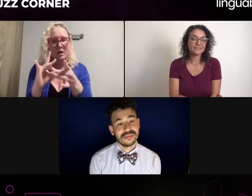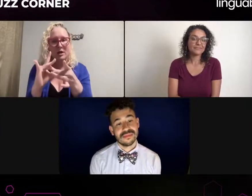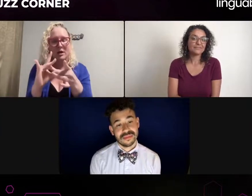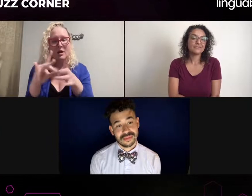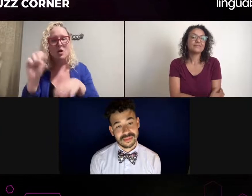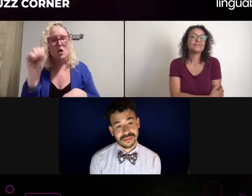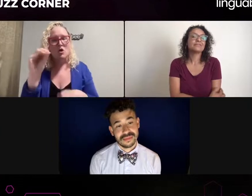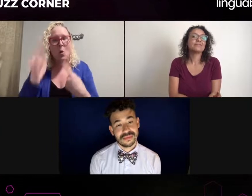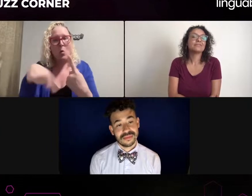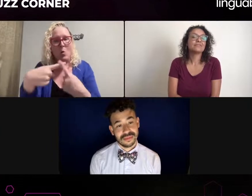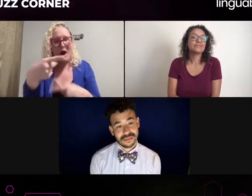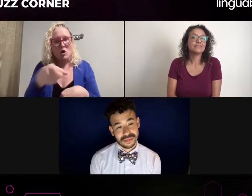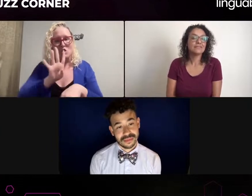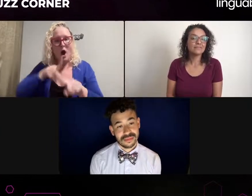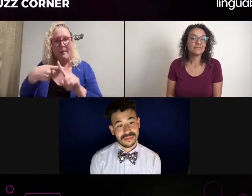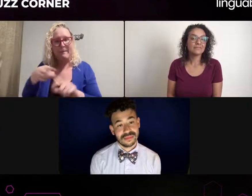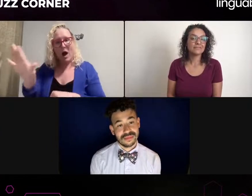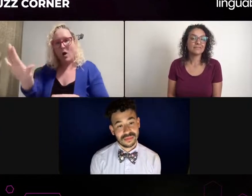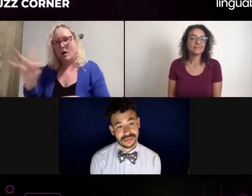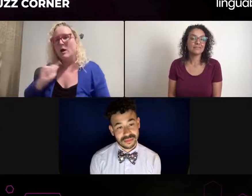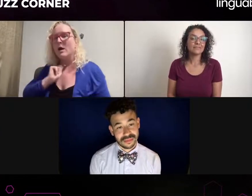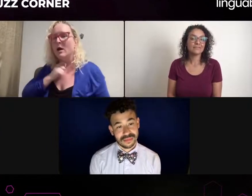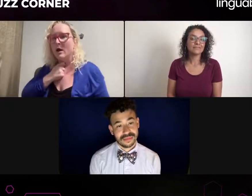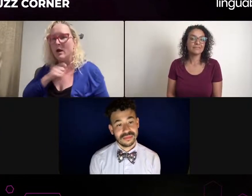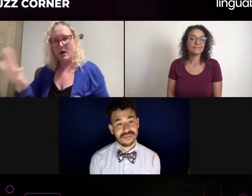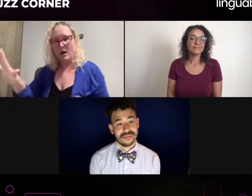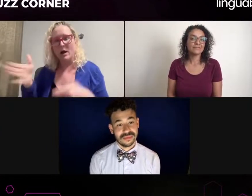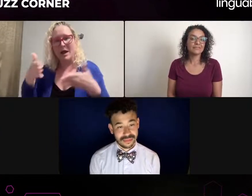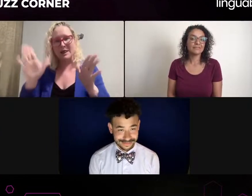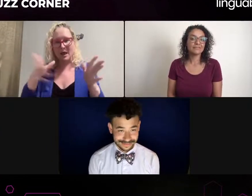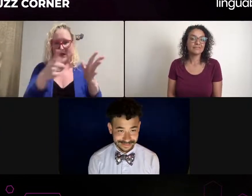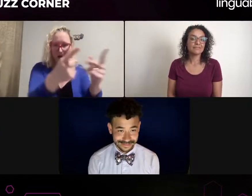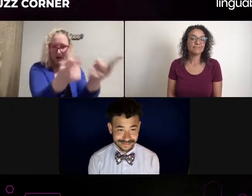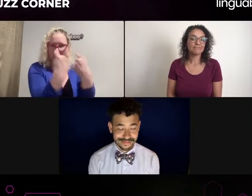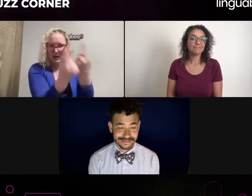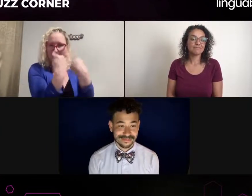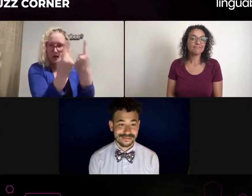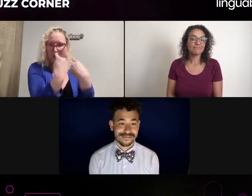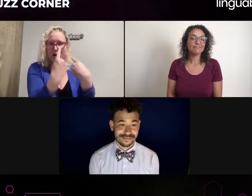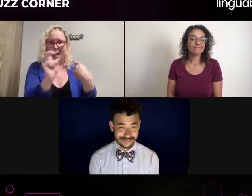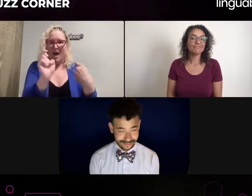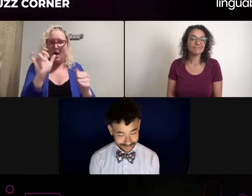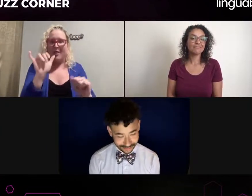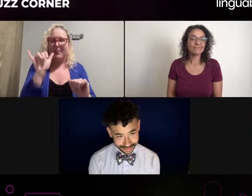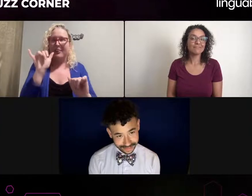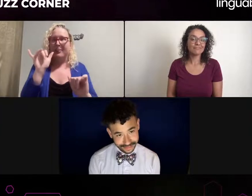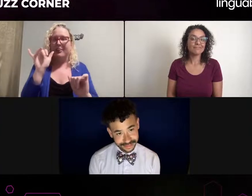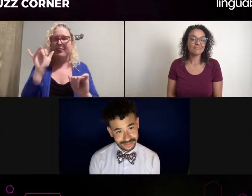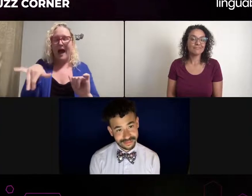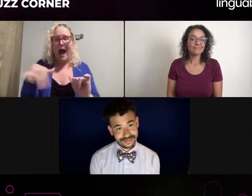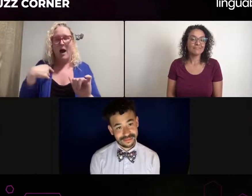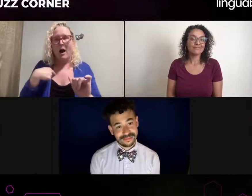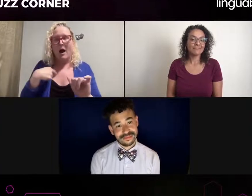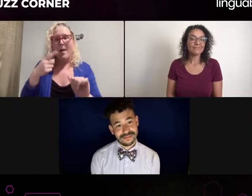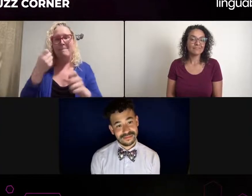And then they have that hearing advantage. They have the power there in that situation. So how do you avoid that happening?